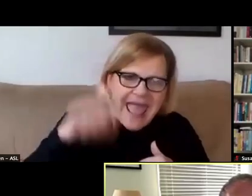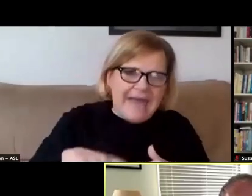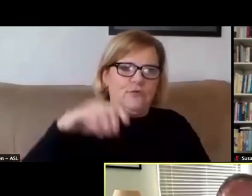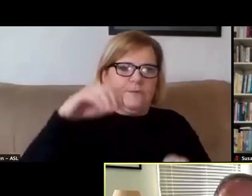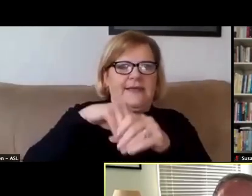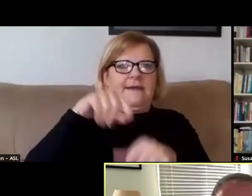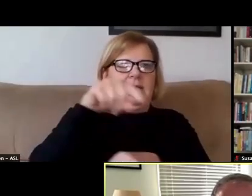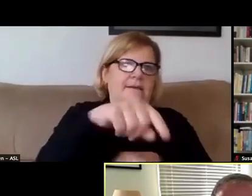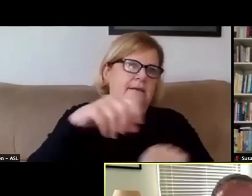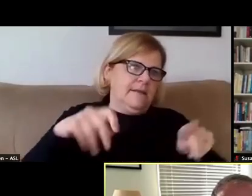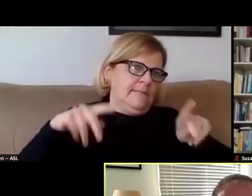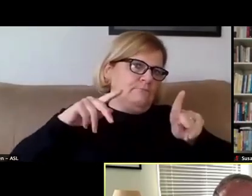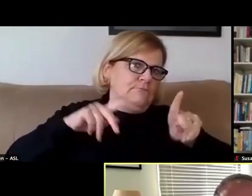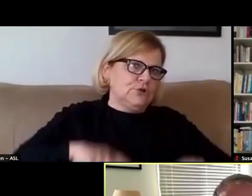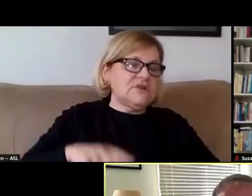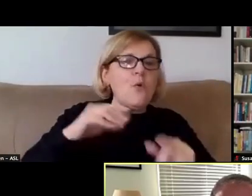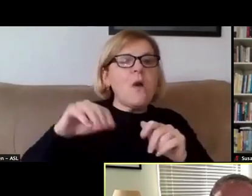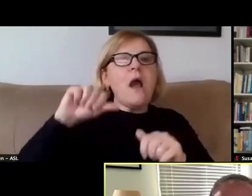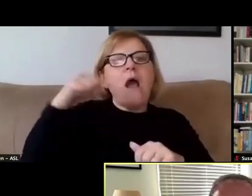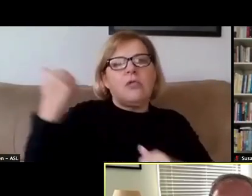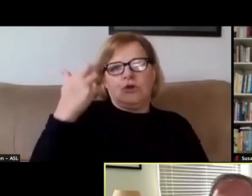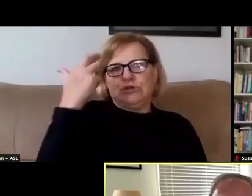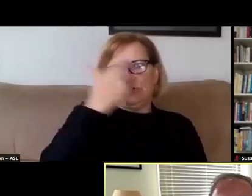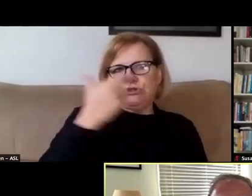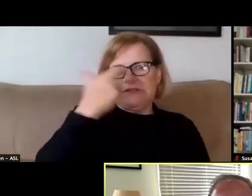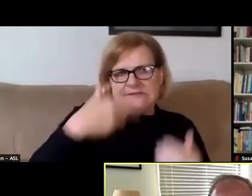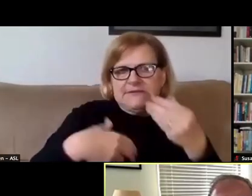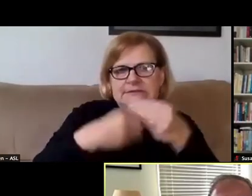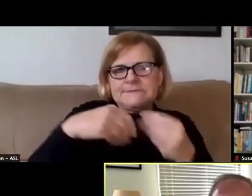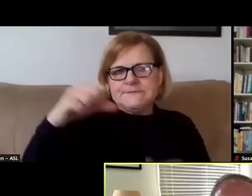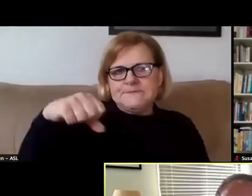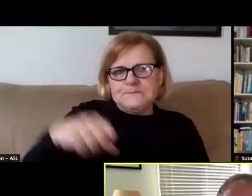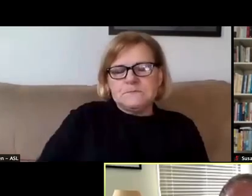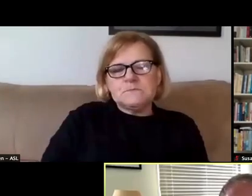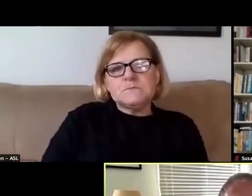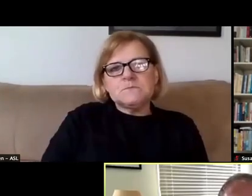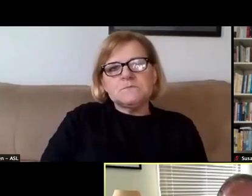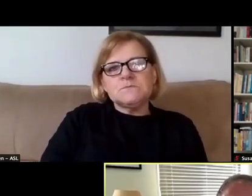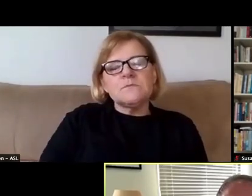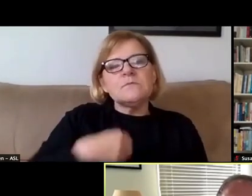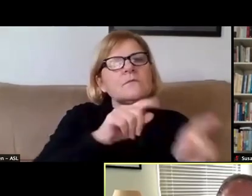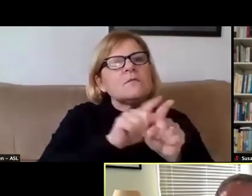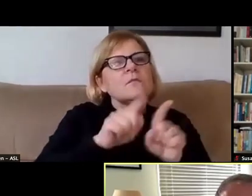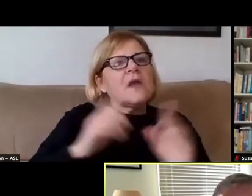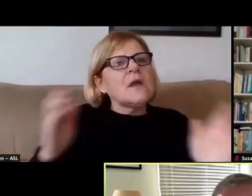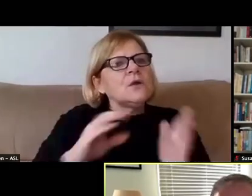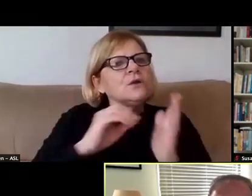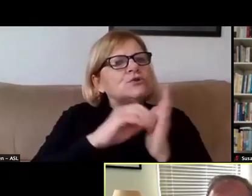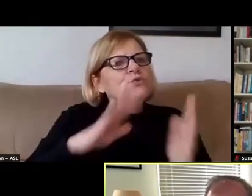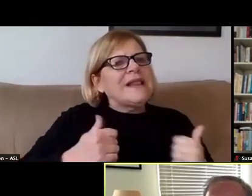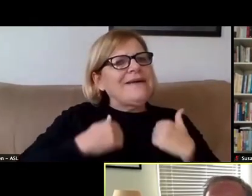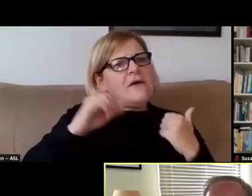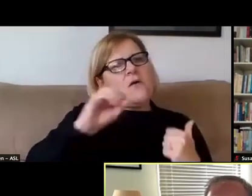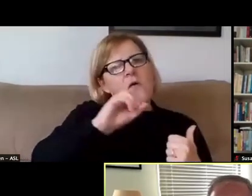or other extraordinary extenuating circumstances. I also encourage students who live off campus